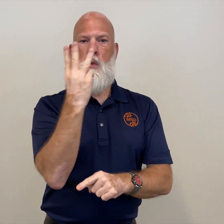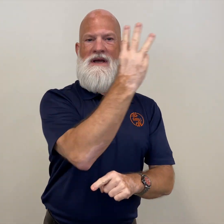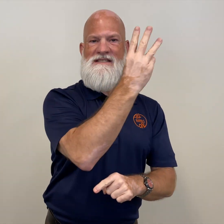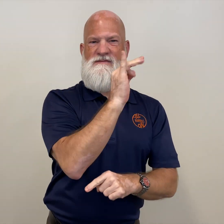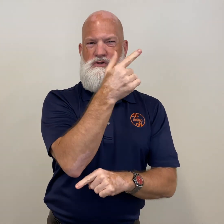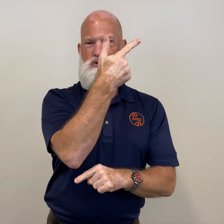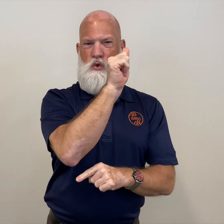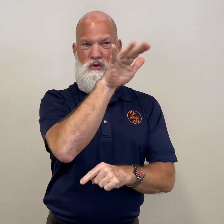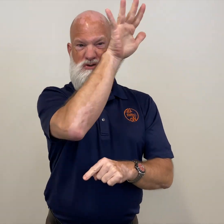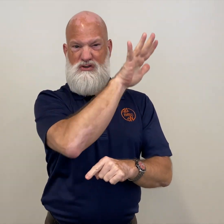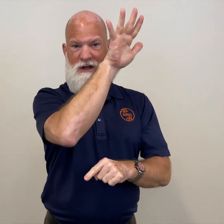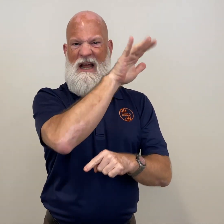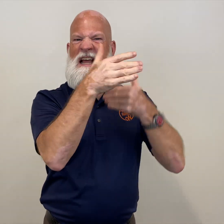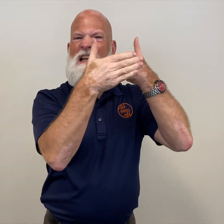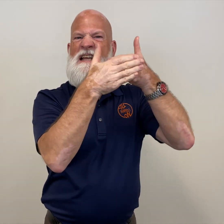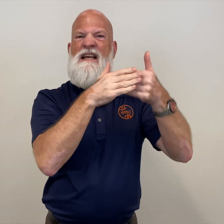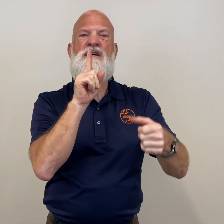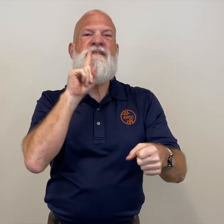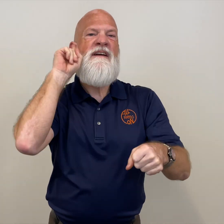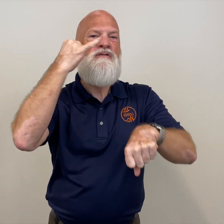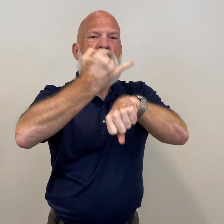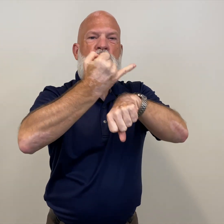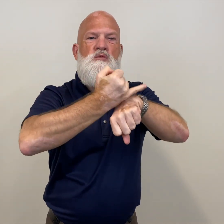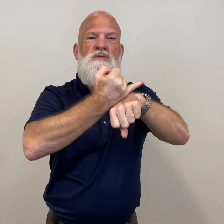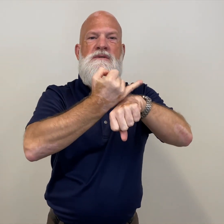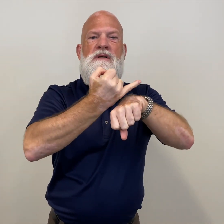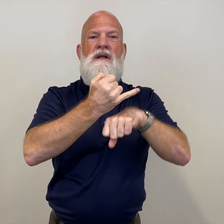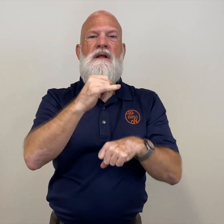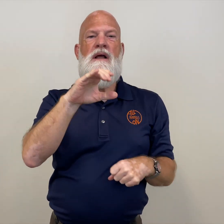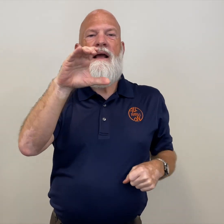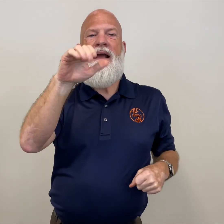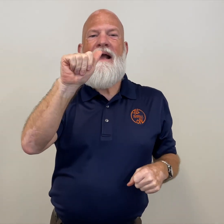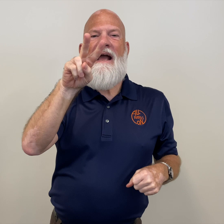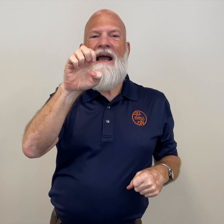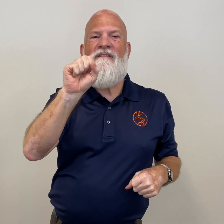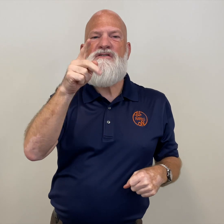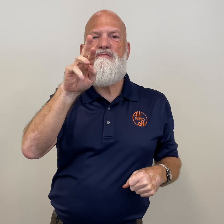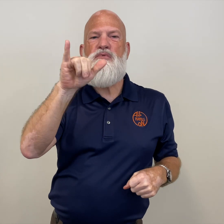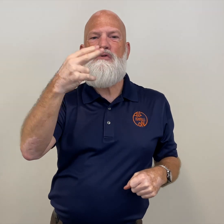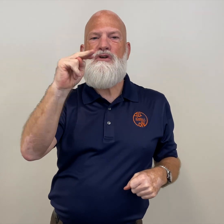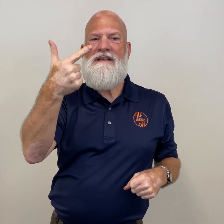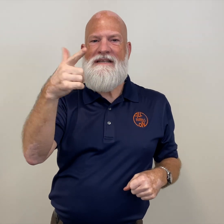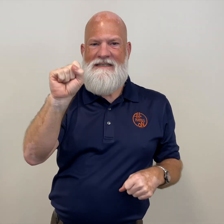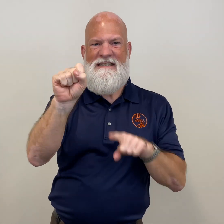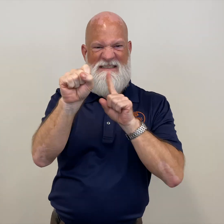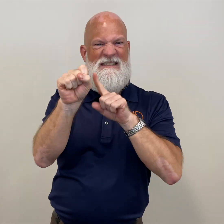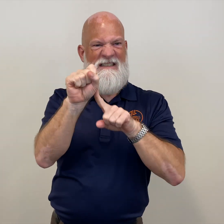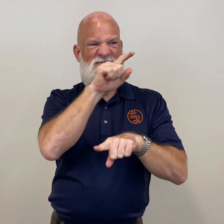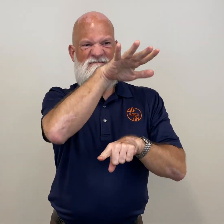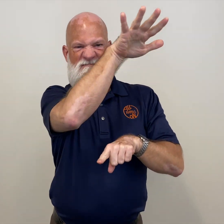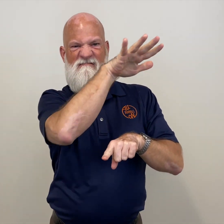Cave Springs that Georgia School for the Deaf is up there Floyd county has set up